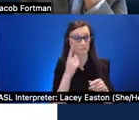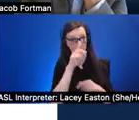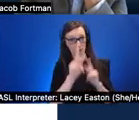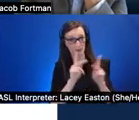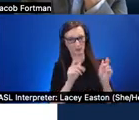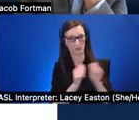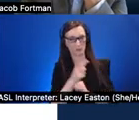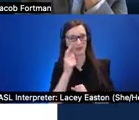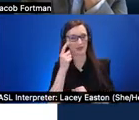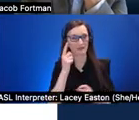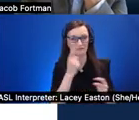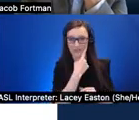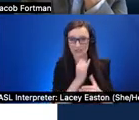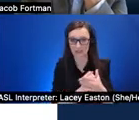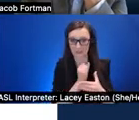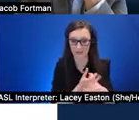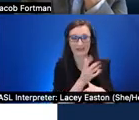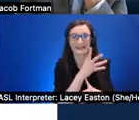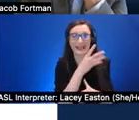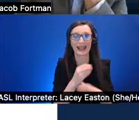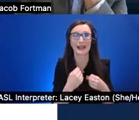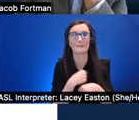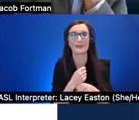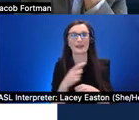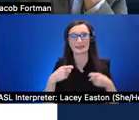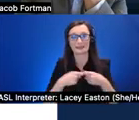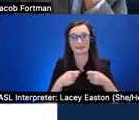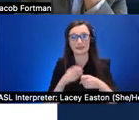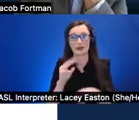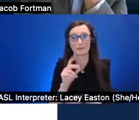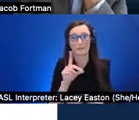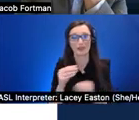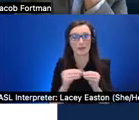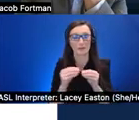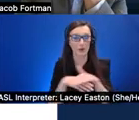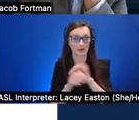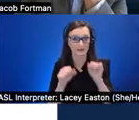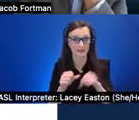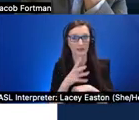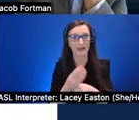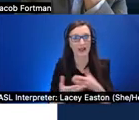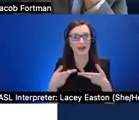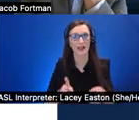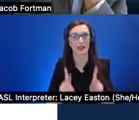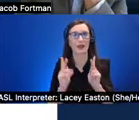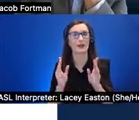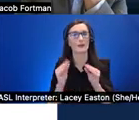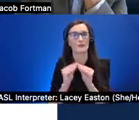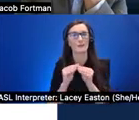uh making digital media more accessible enabling more accessible collaborative experiences in the